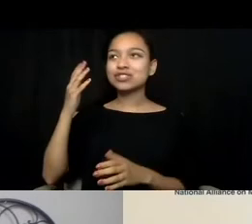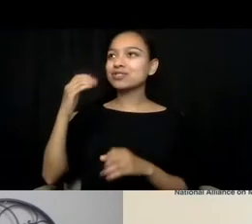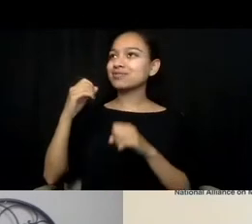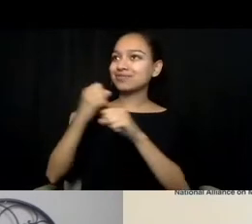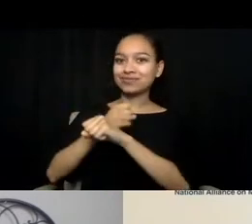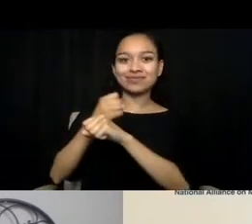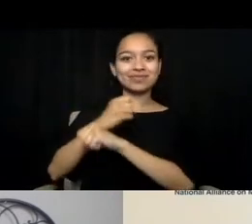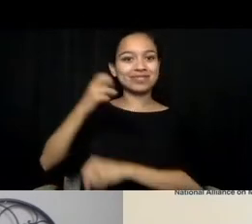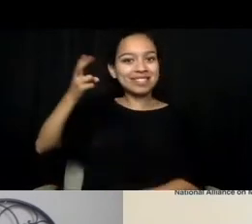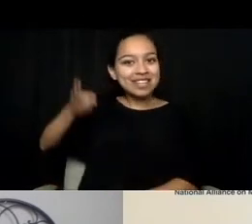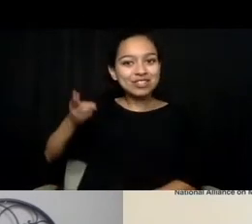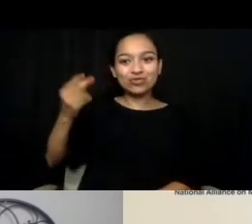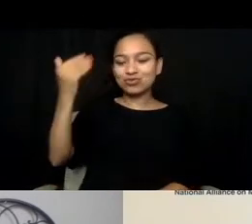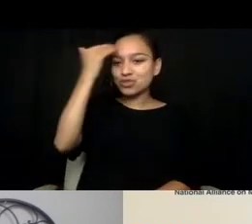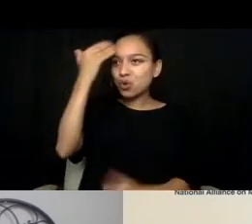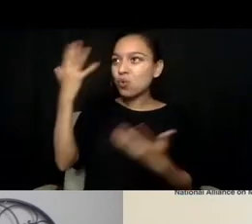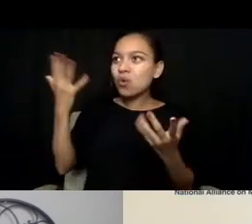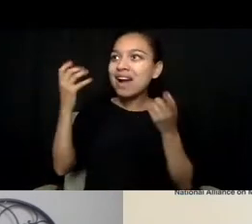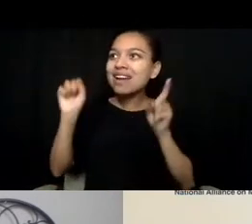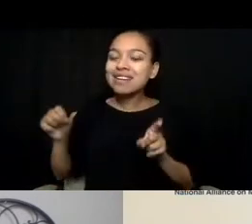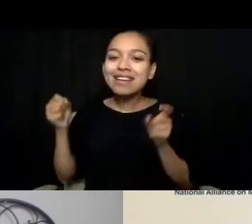I'm really taking a risk by making that call,